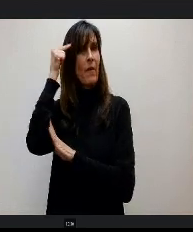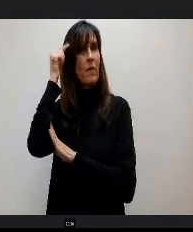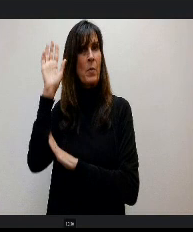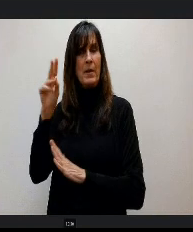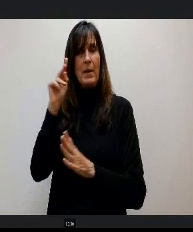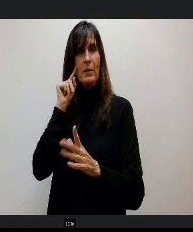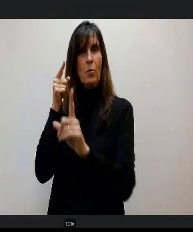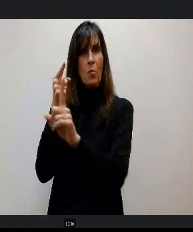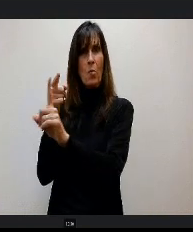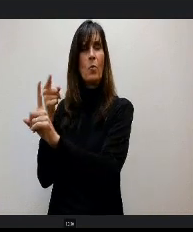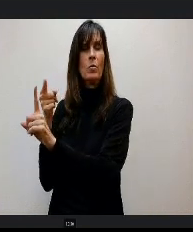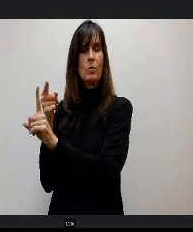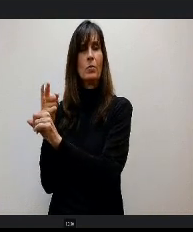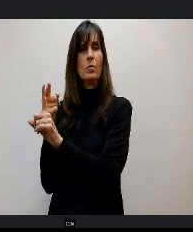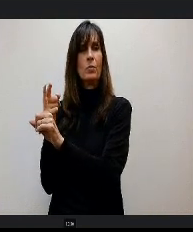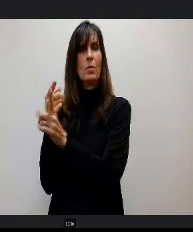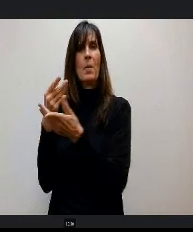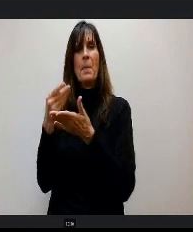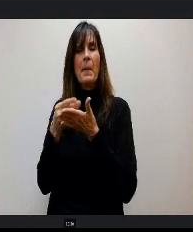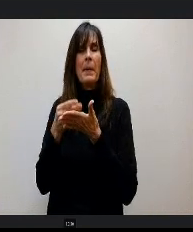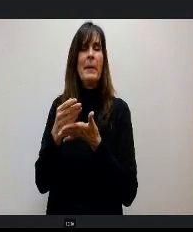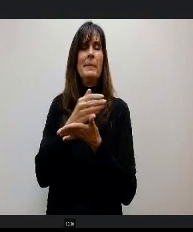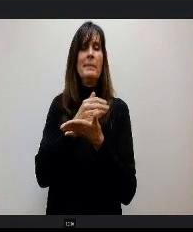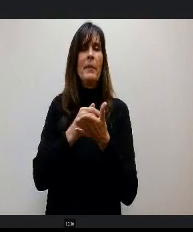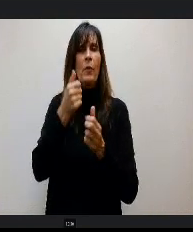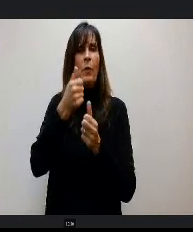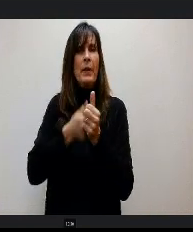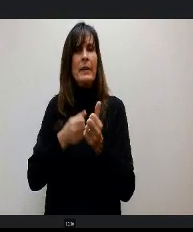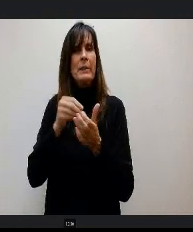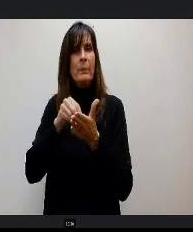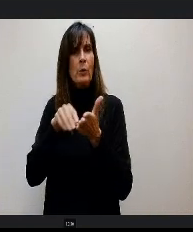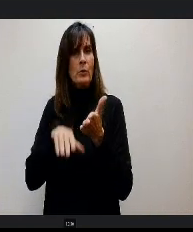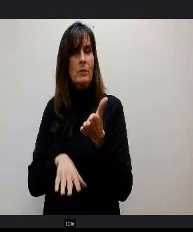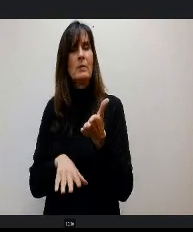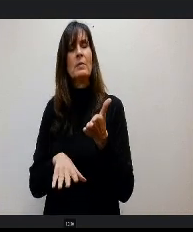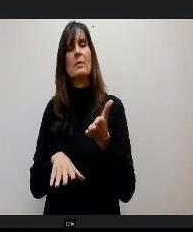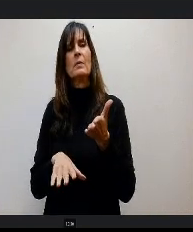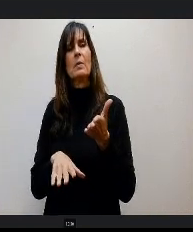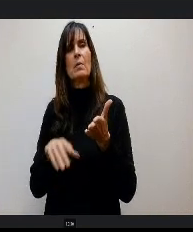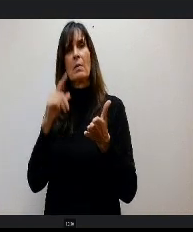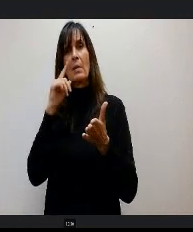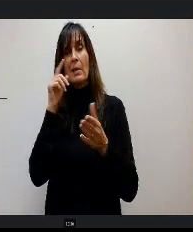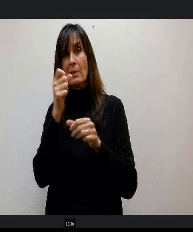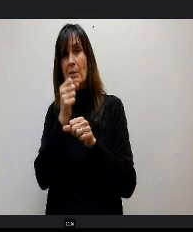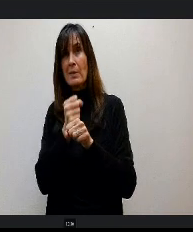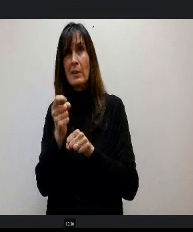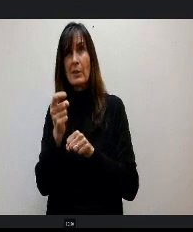our revenue or per pupil revenue to be next year. We were supposed to get on what the governor said back in